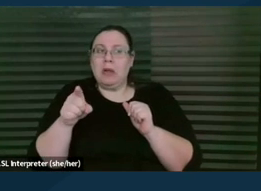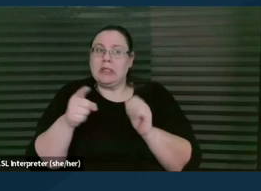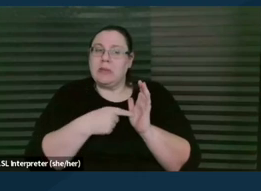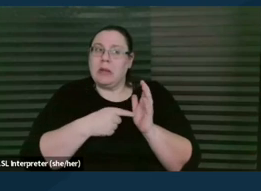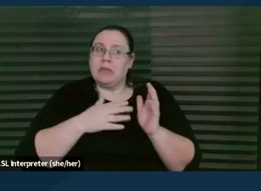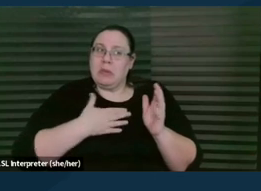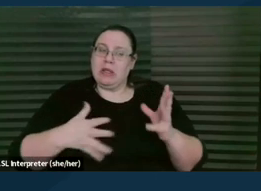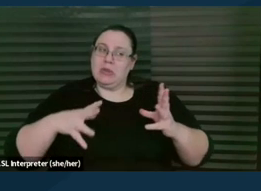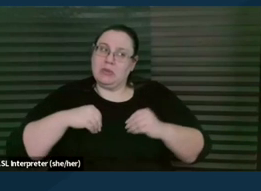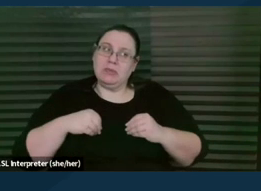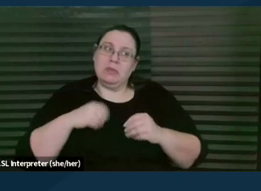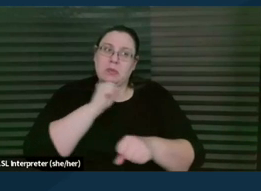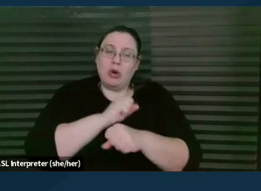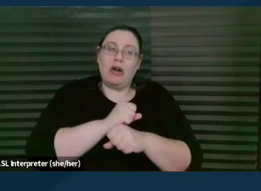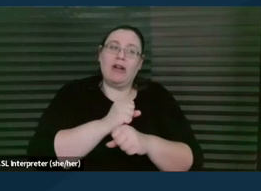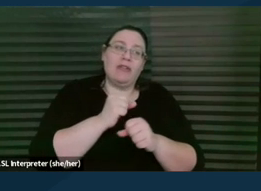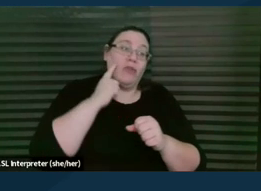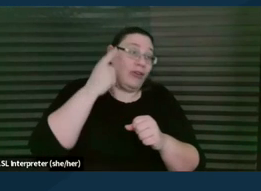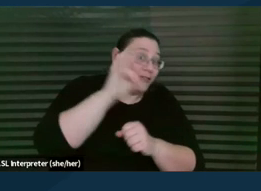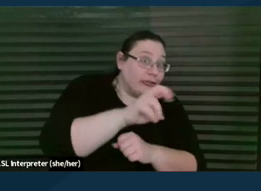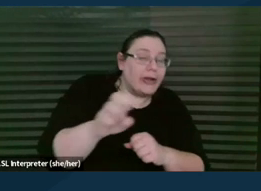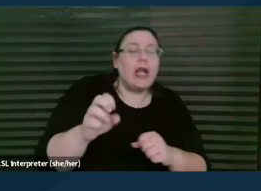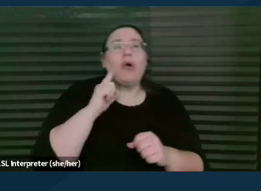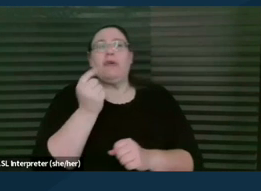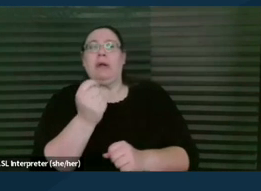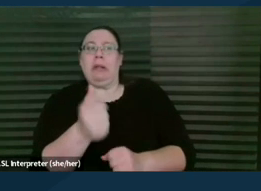But we also always emphasize that we have no control